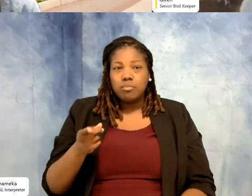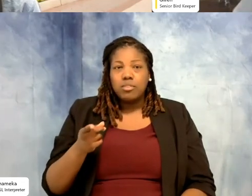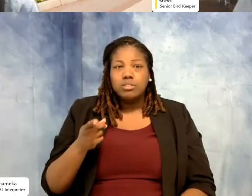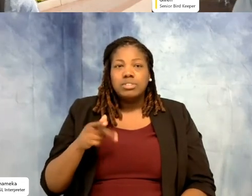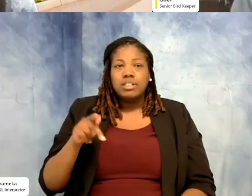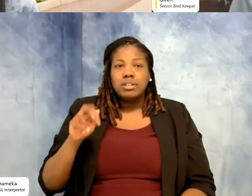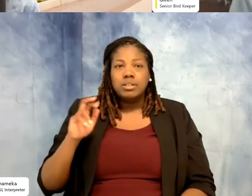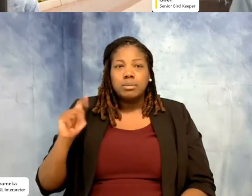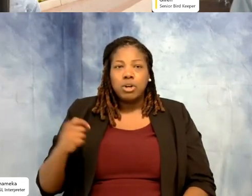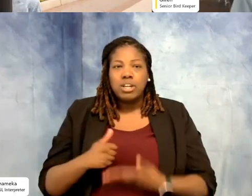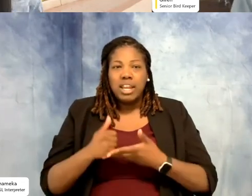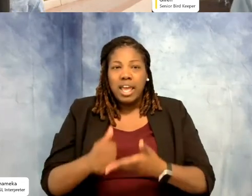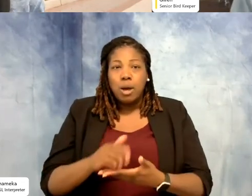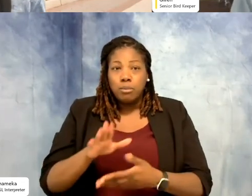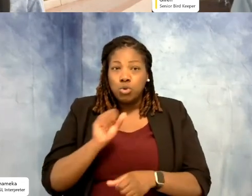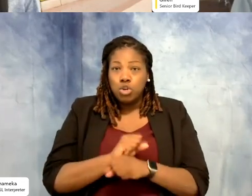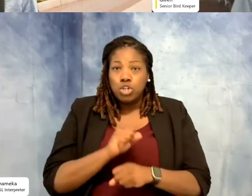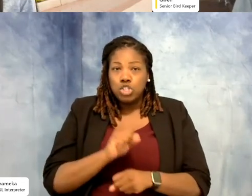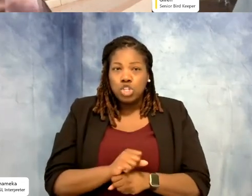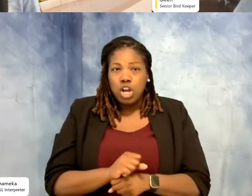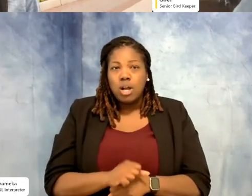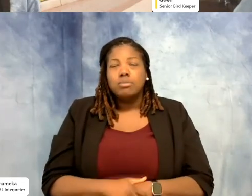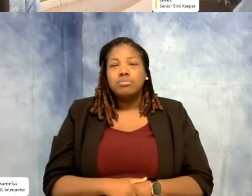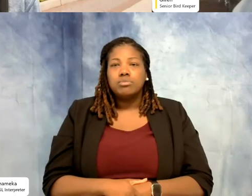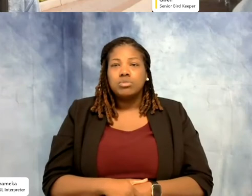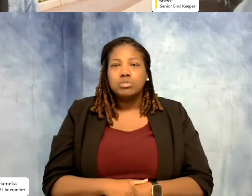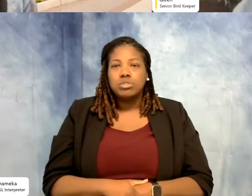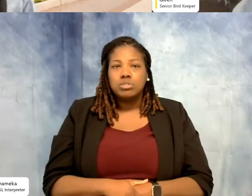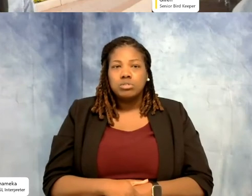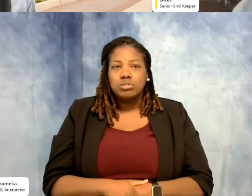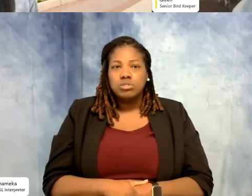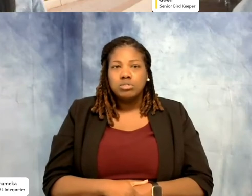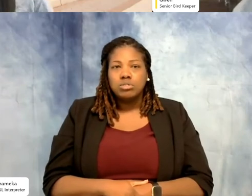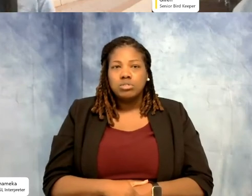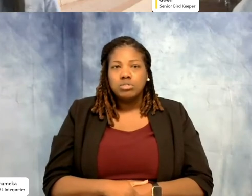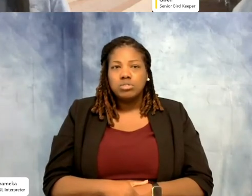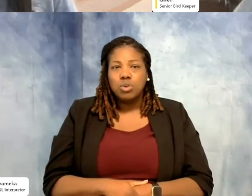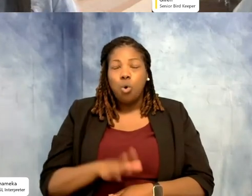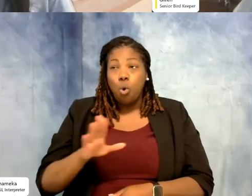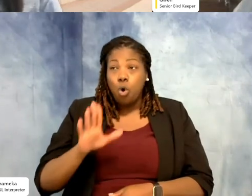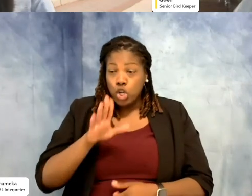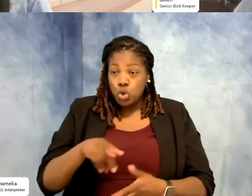helped you in your career? Or maybe the opposite, of your career has helped you as a parrot owner.